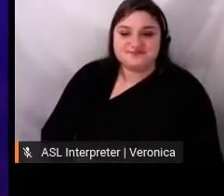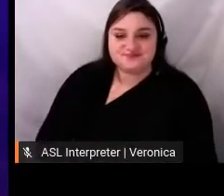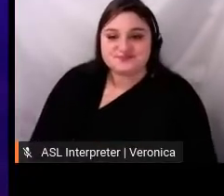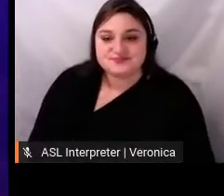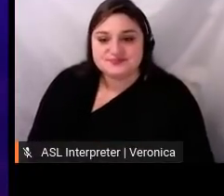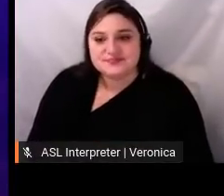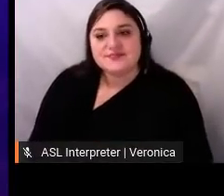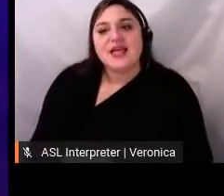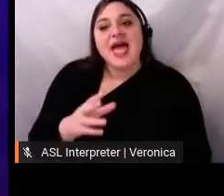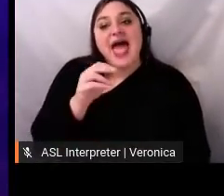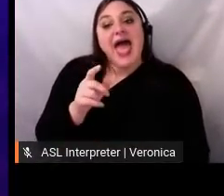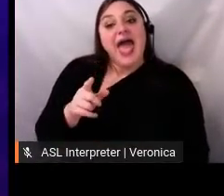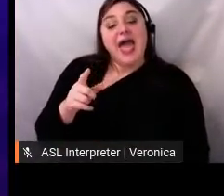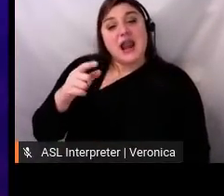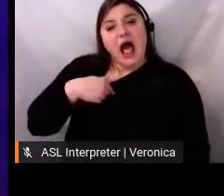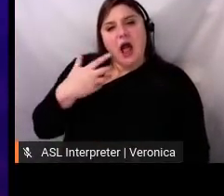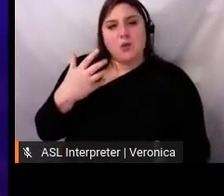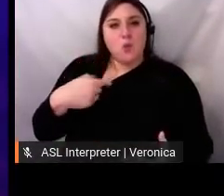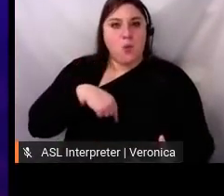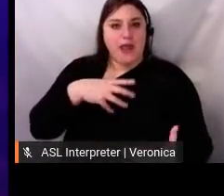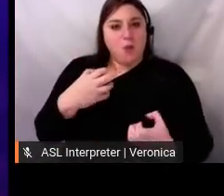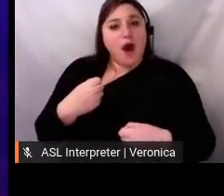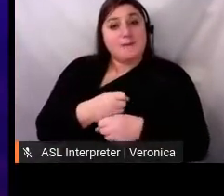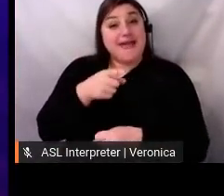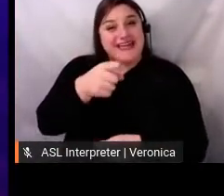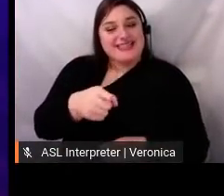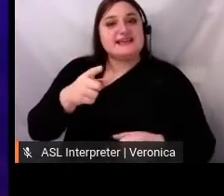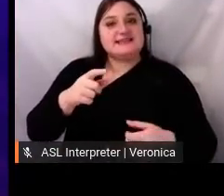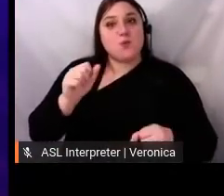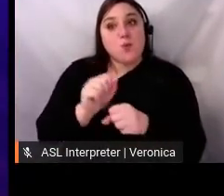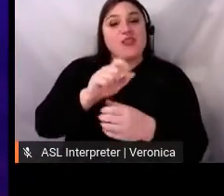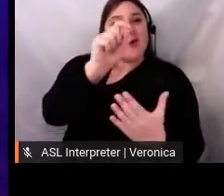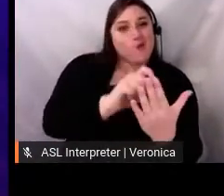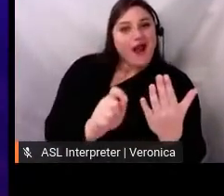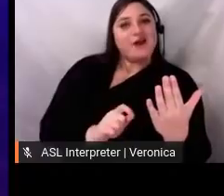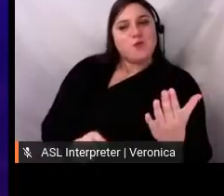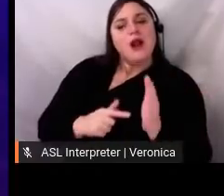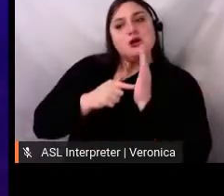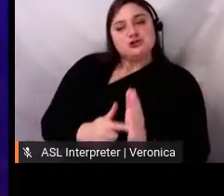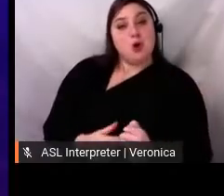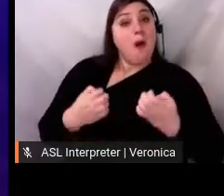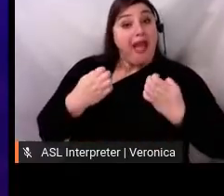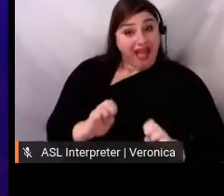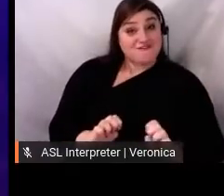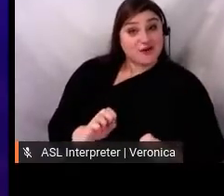is an active process. That non Black allies work on you know, on a daily,